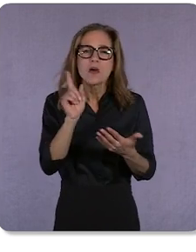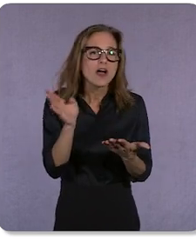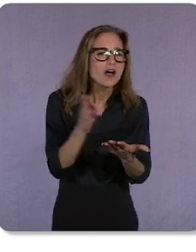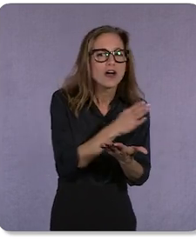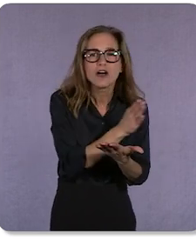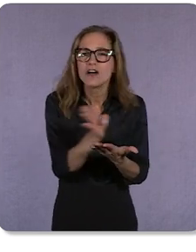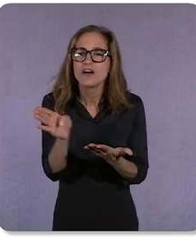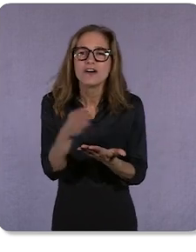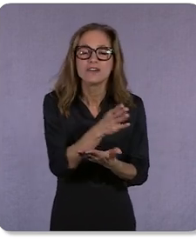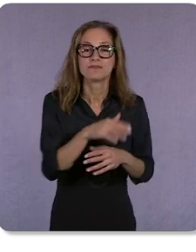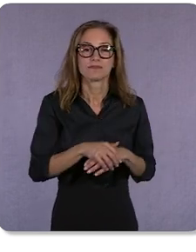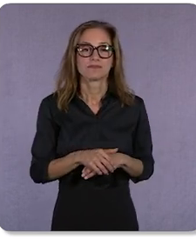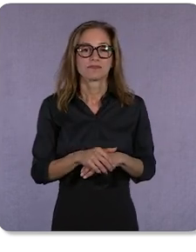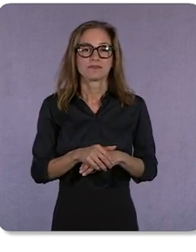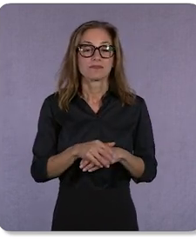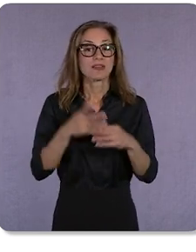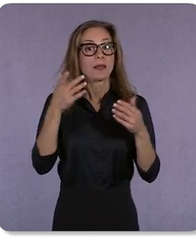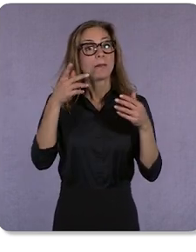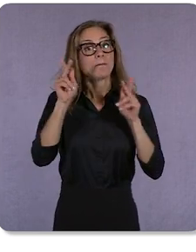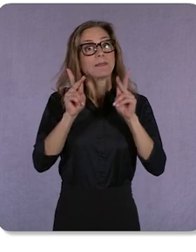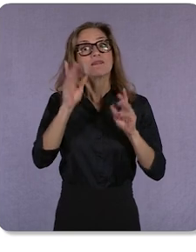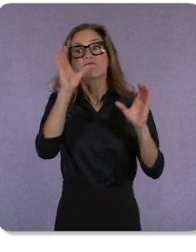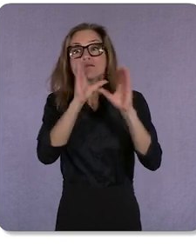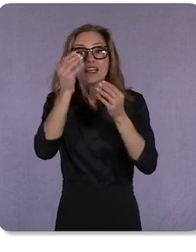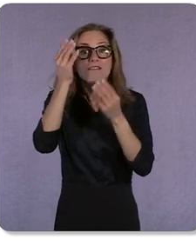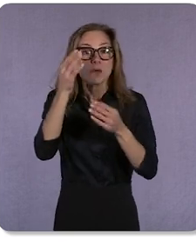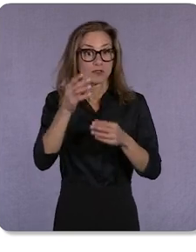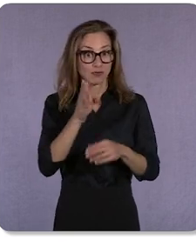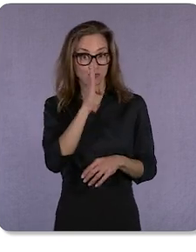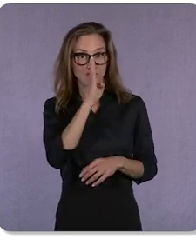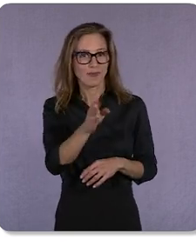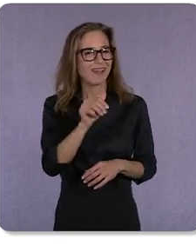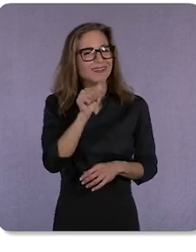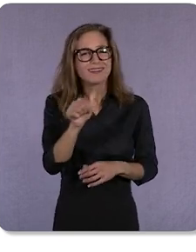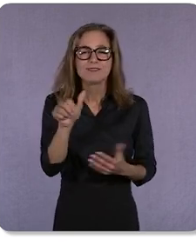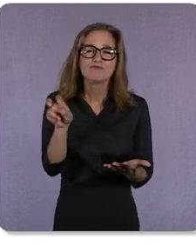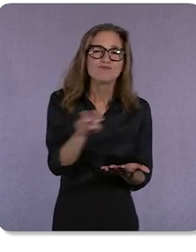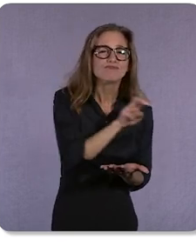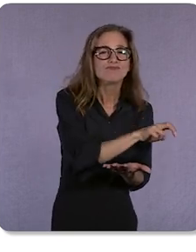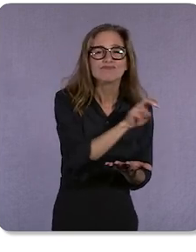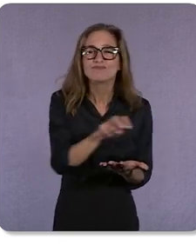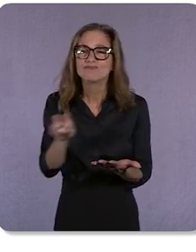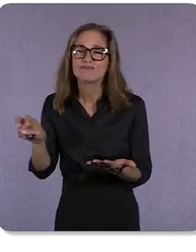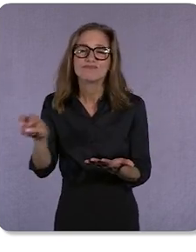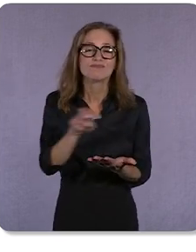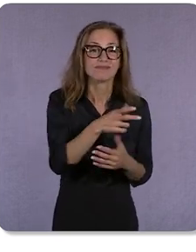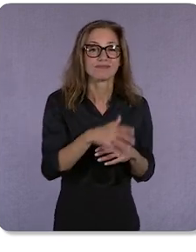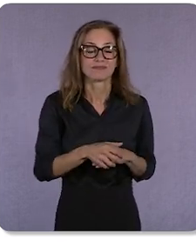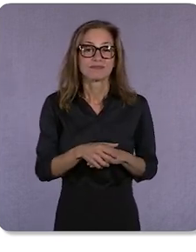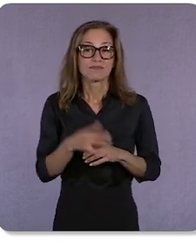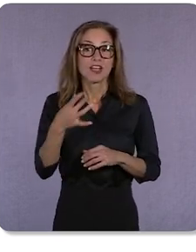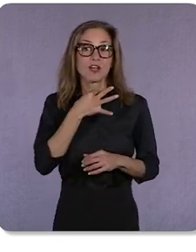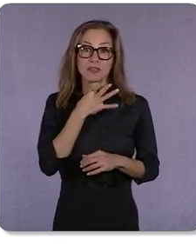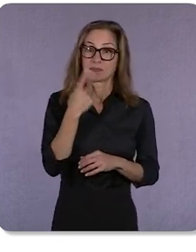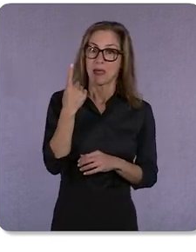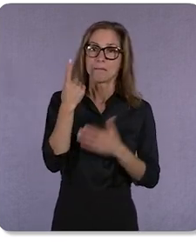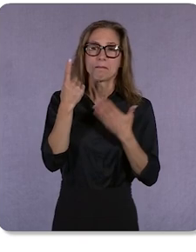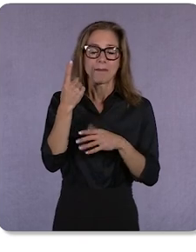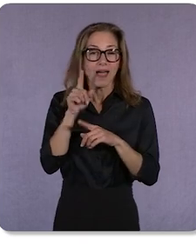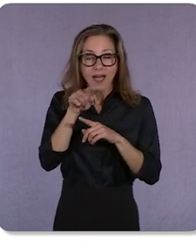The way people seek out information isn’t linear. A single curiosity may have an endless number of paths to take,